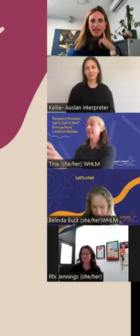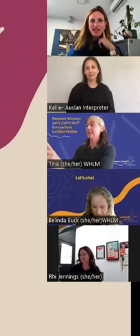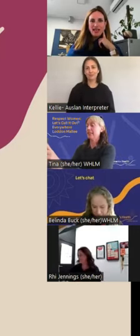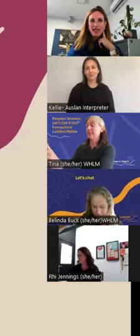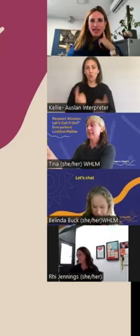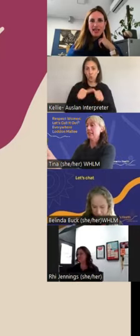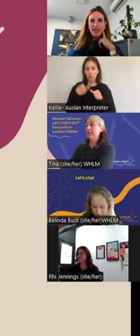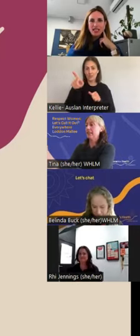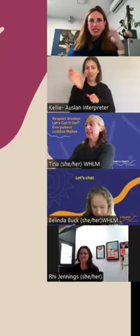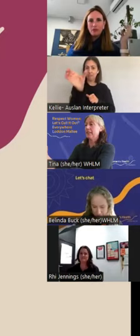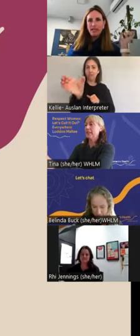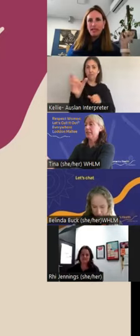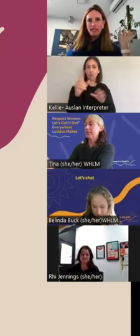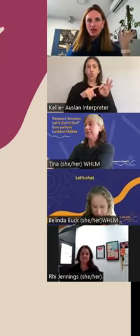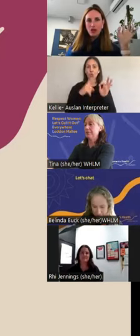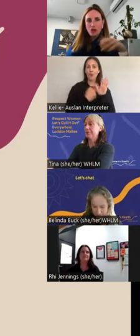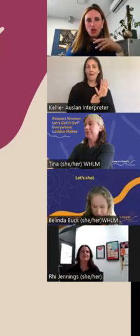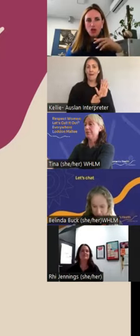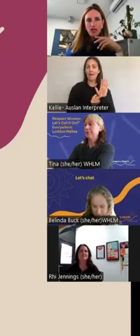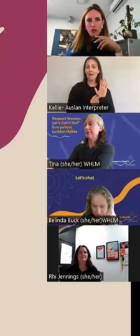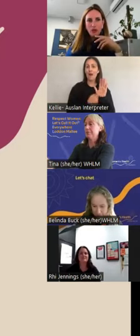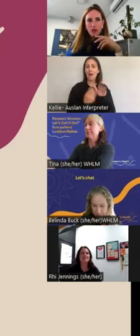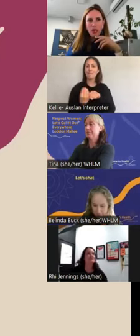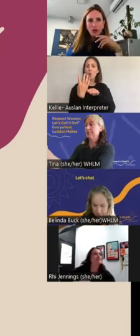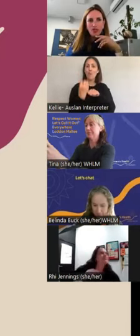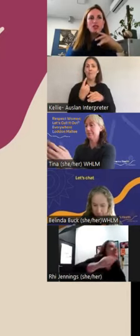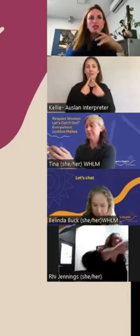And that actually explained that I'm showing you that website because there's